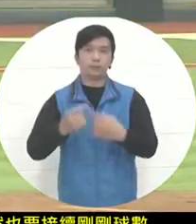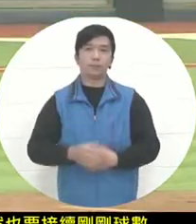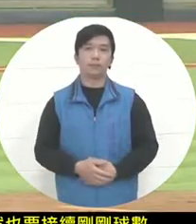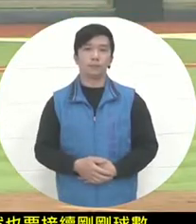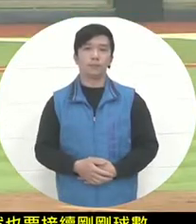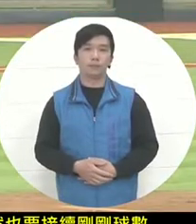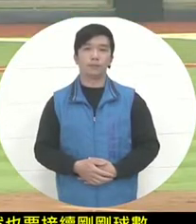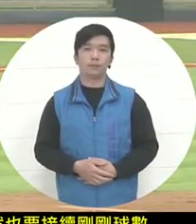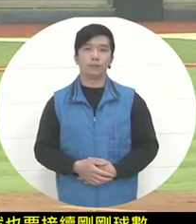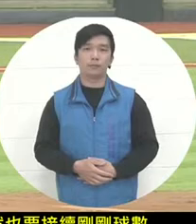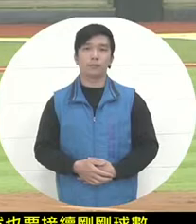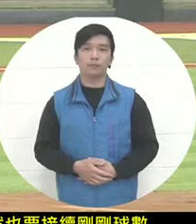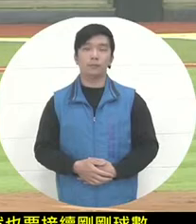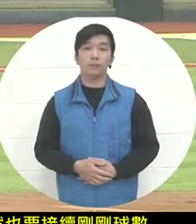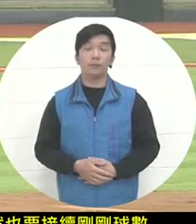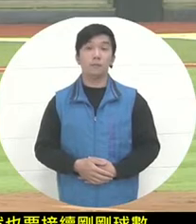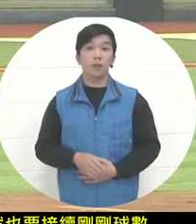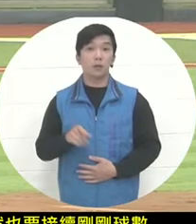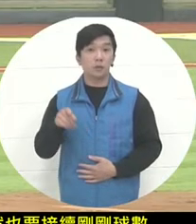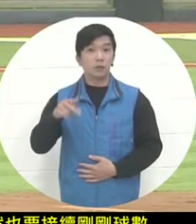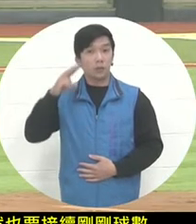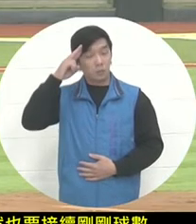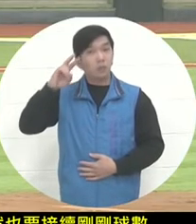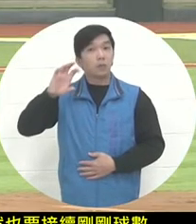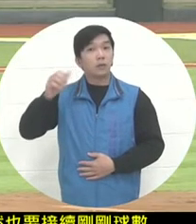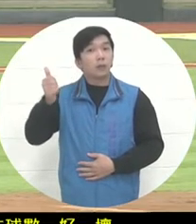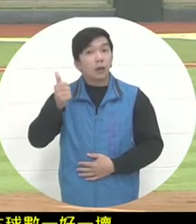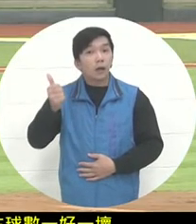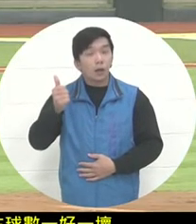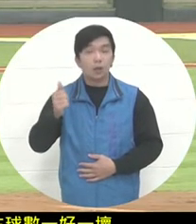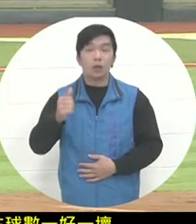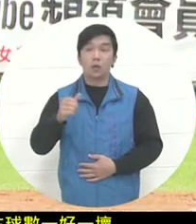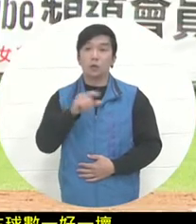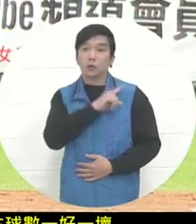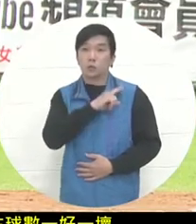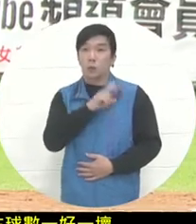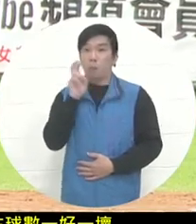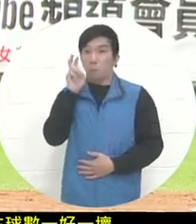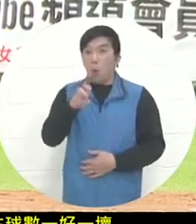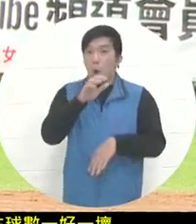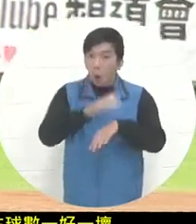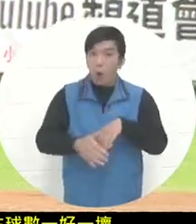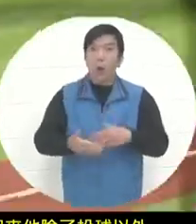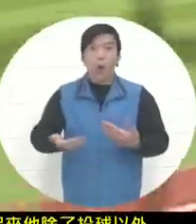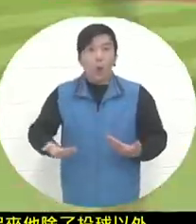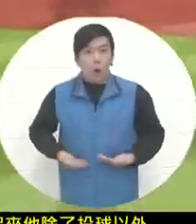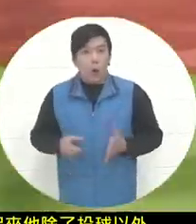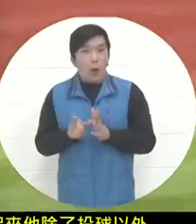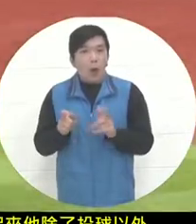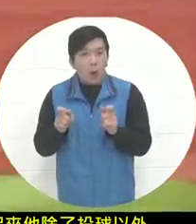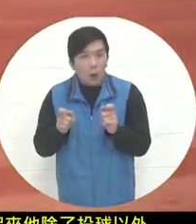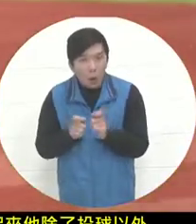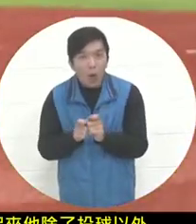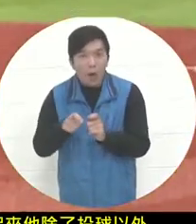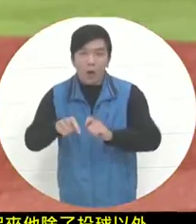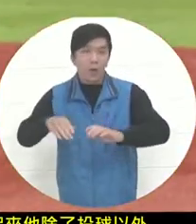It seems that Battis, in addition to headers, has just finished the exchange of offense and defense. I should take a break and drink some water. He was quite in control of the situation.